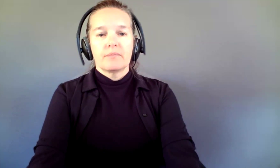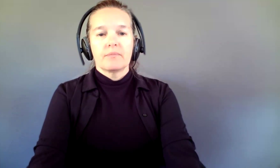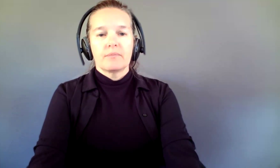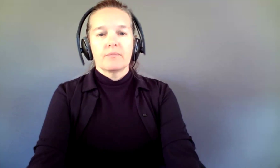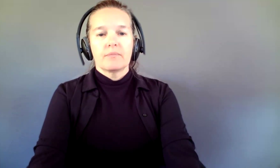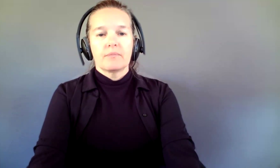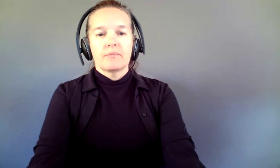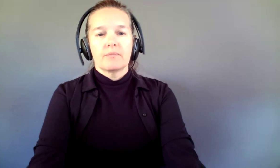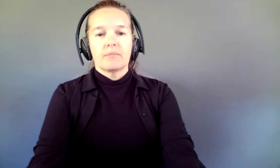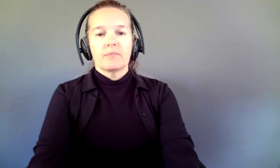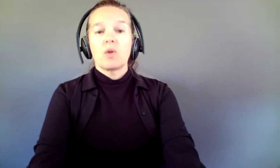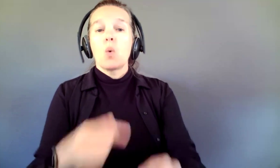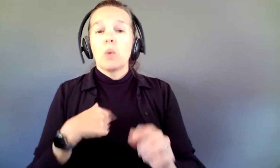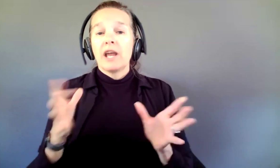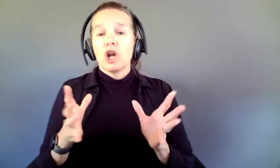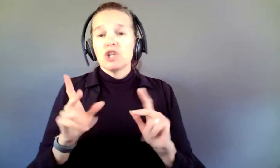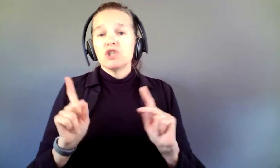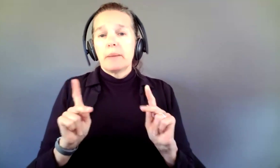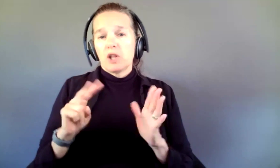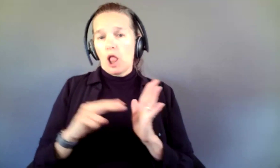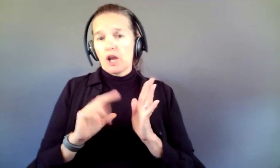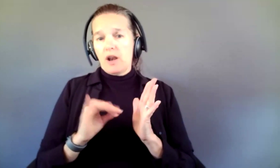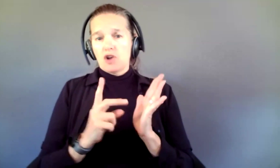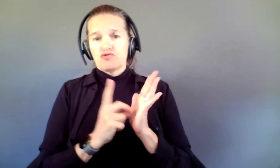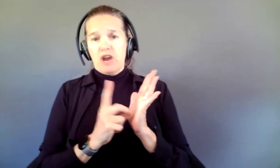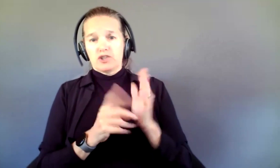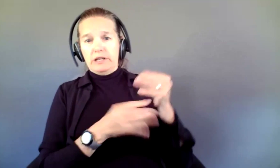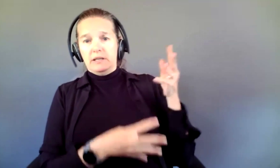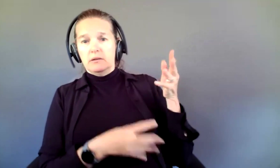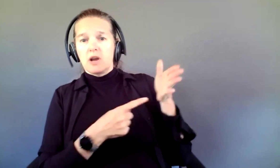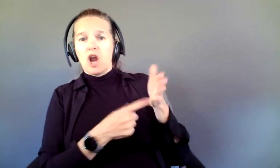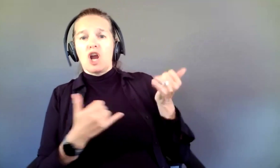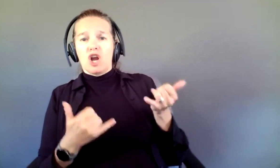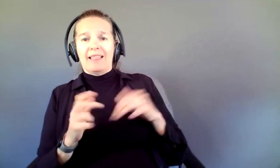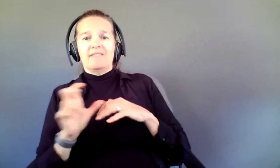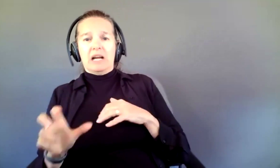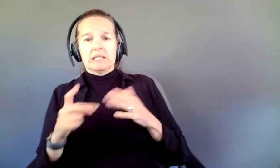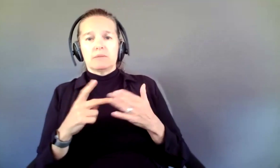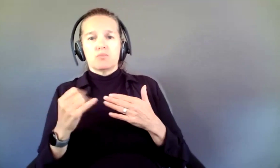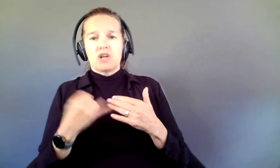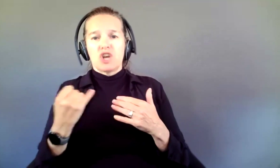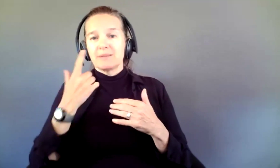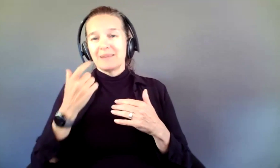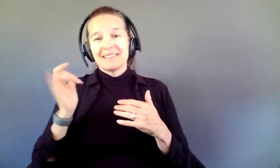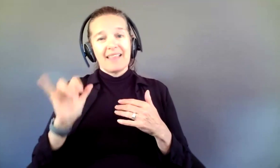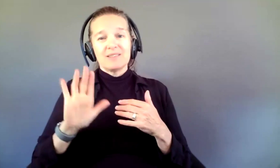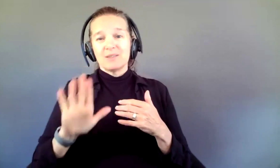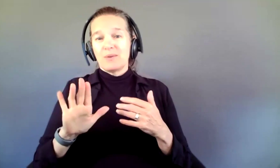our directory of currently funded projects, because it is your very best measure of what